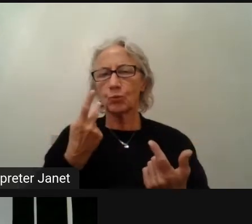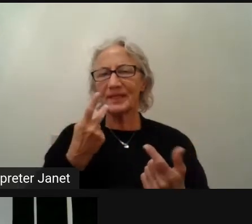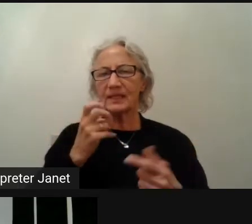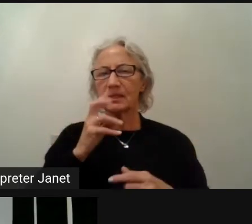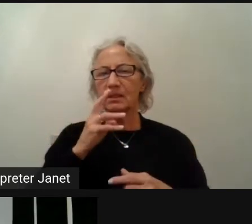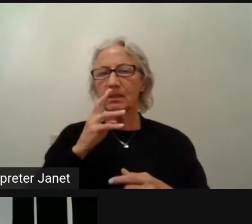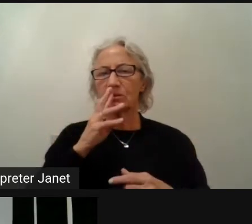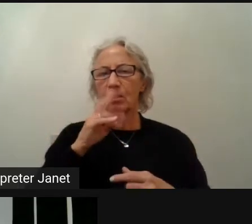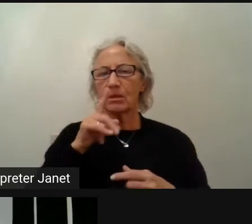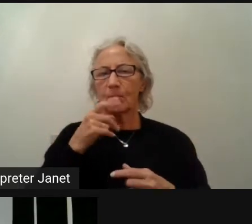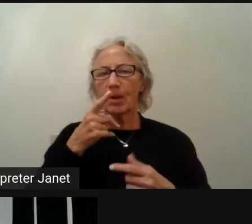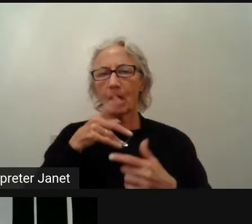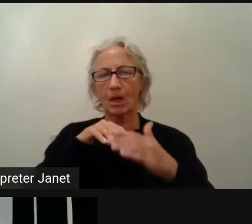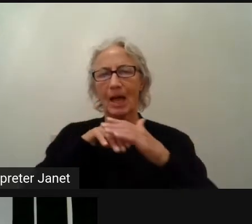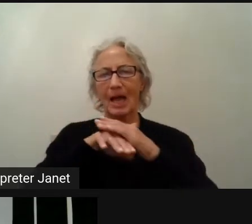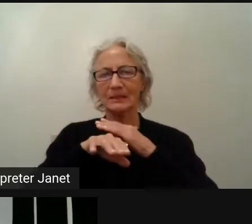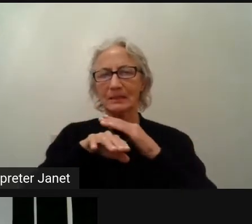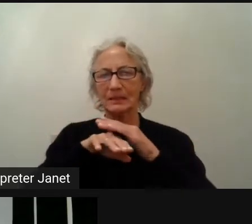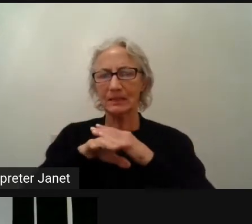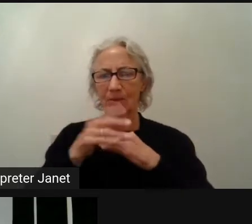in Poland, we only see the front end right now.